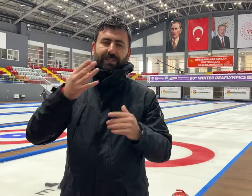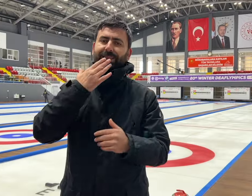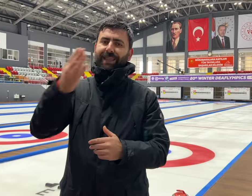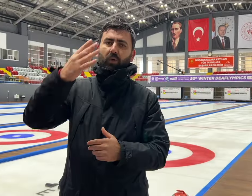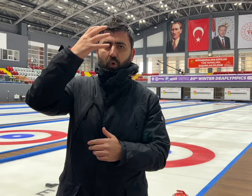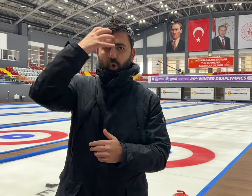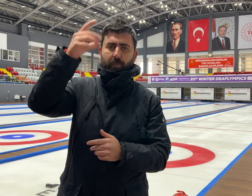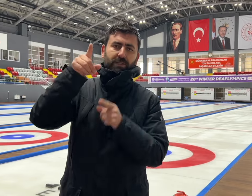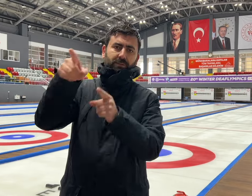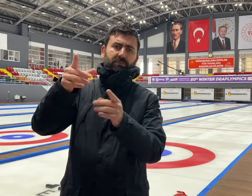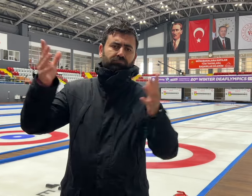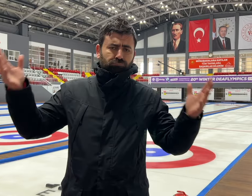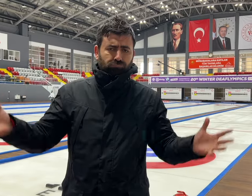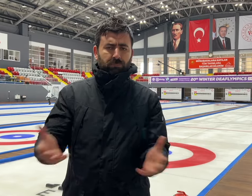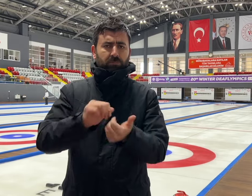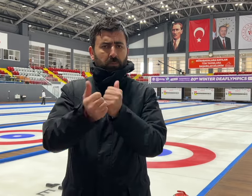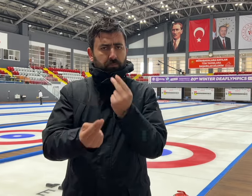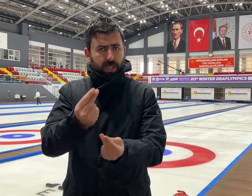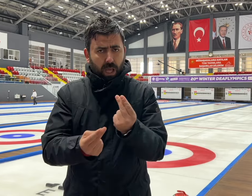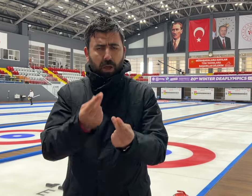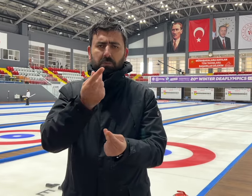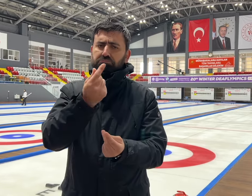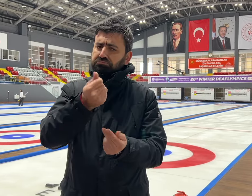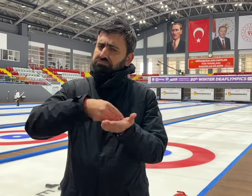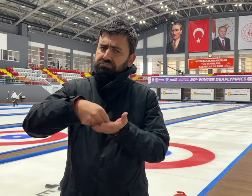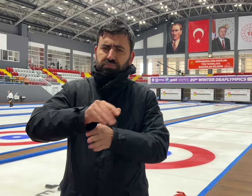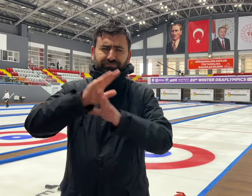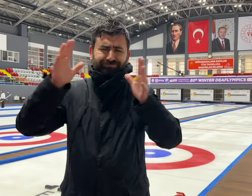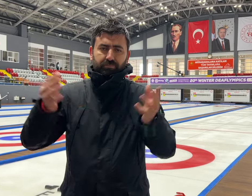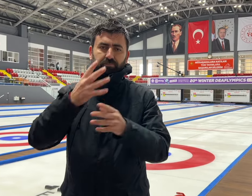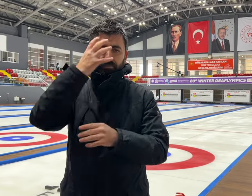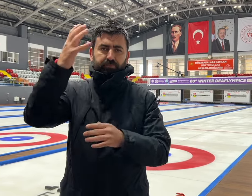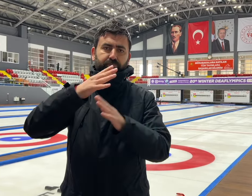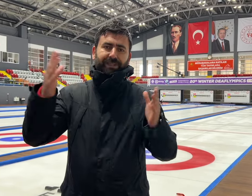[Ismail]: We would like to extend our big thanks to the Turkish government. They have been very supportive with funding.